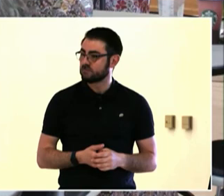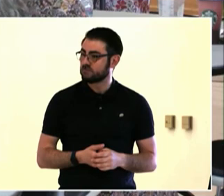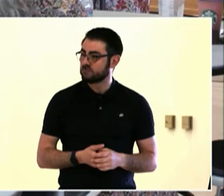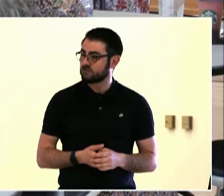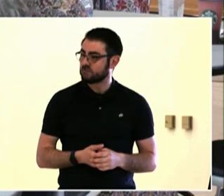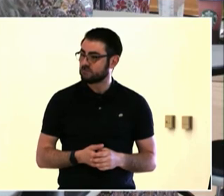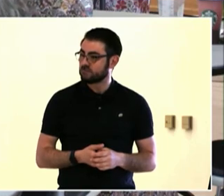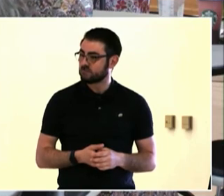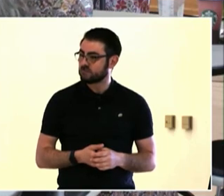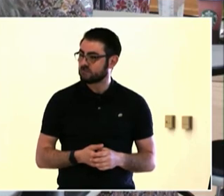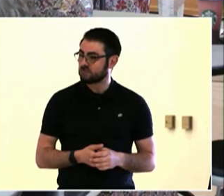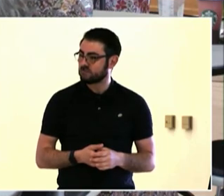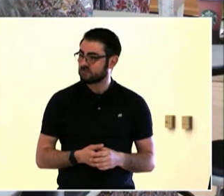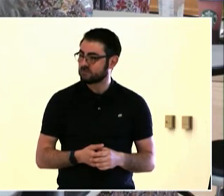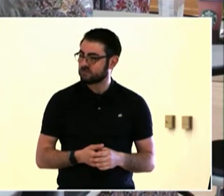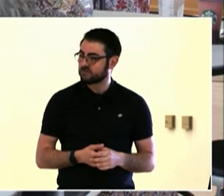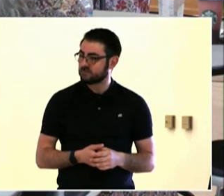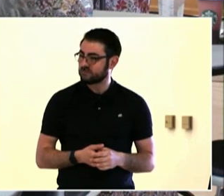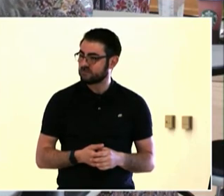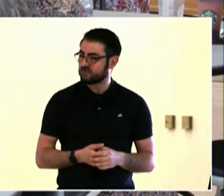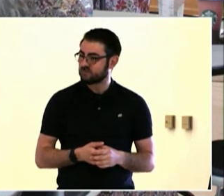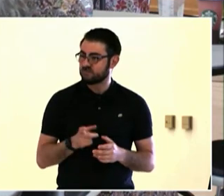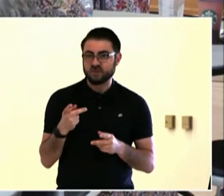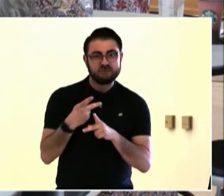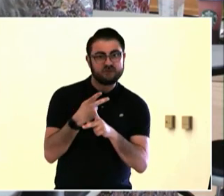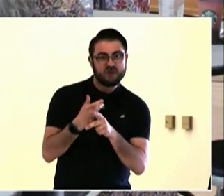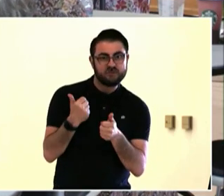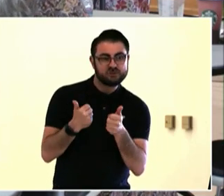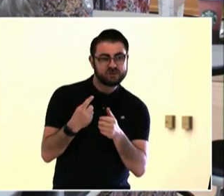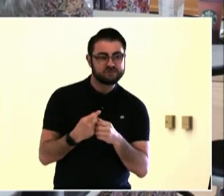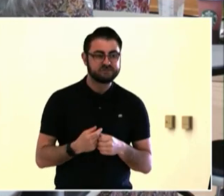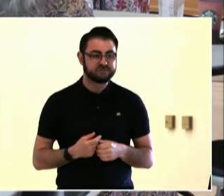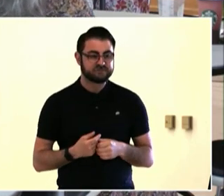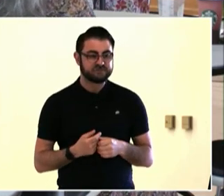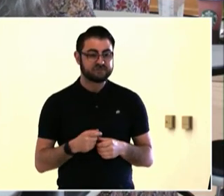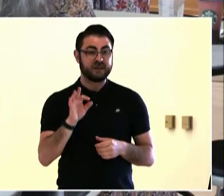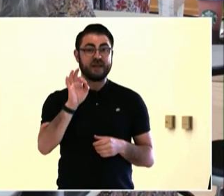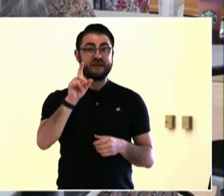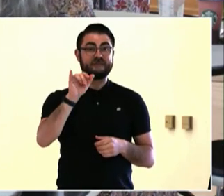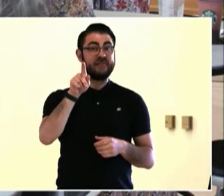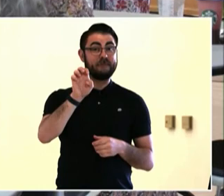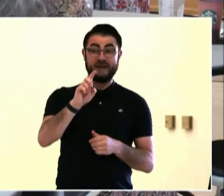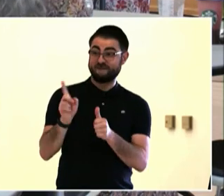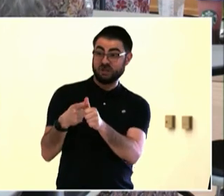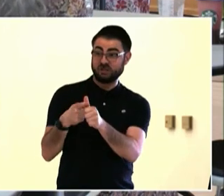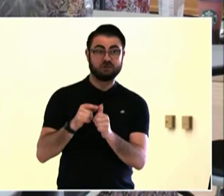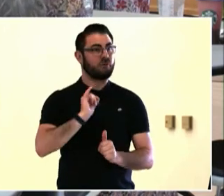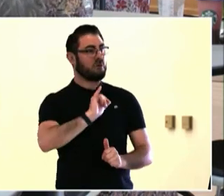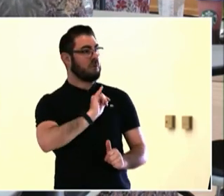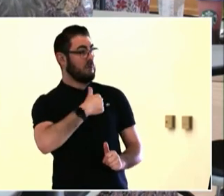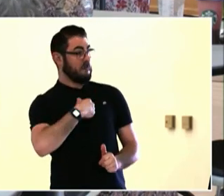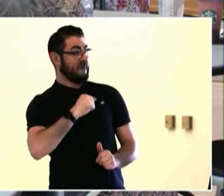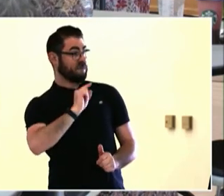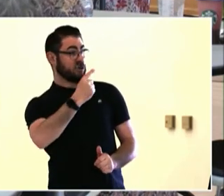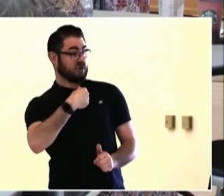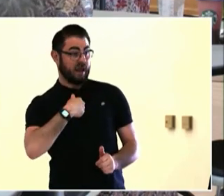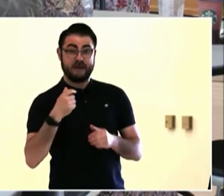collaborative kind of engagement. I think that the best thing that governments can do is to listen